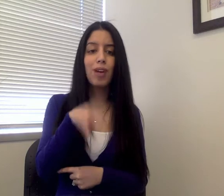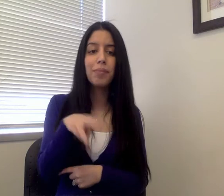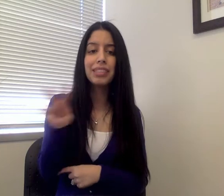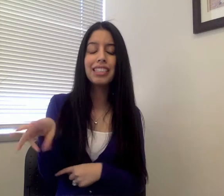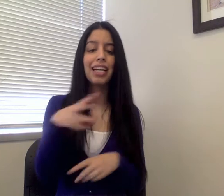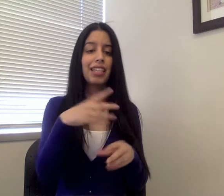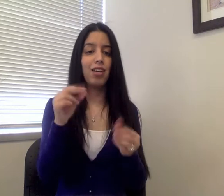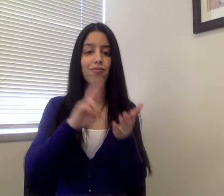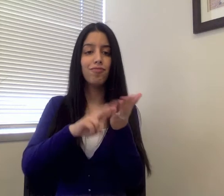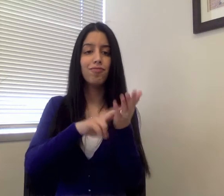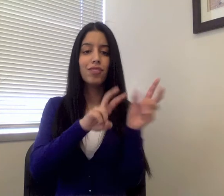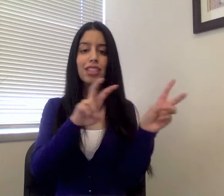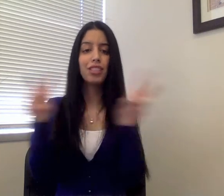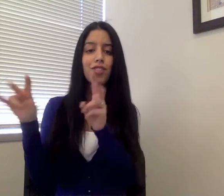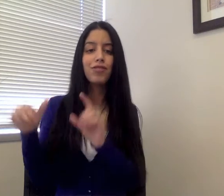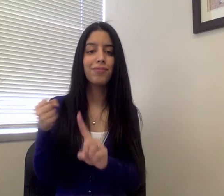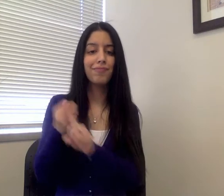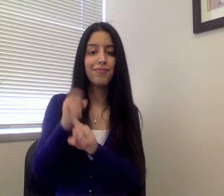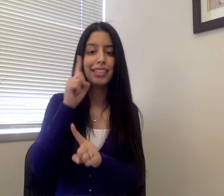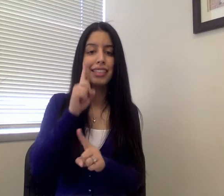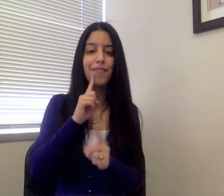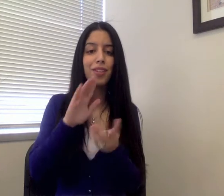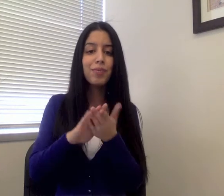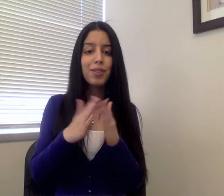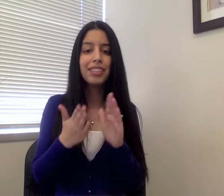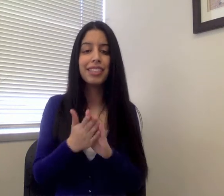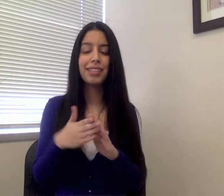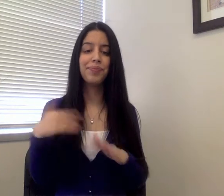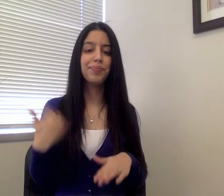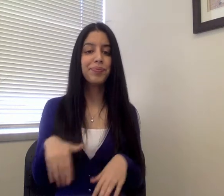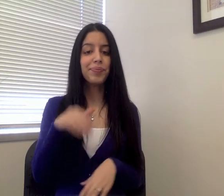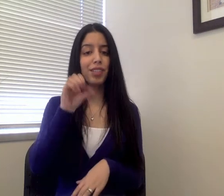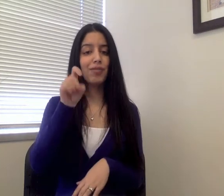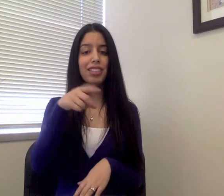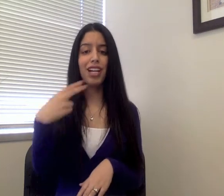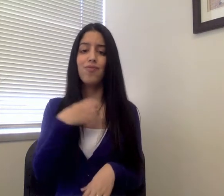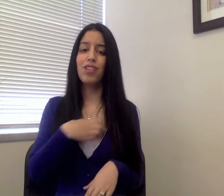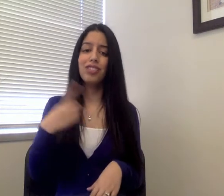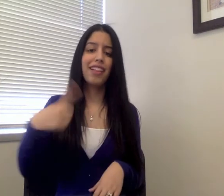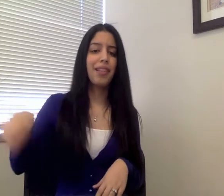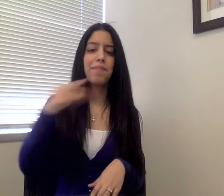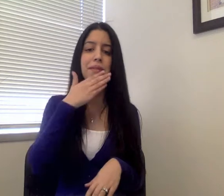improving our website, and researching topics that affect the Deaf community. We wish them